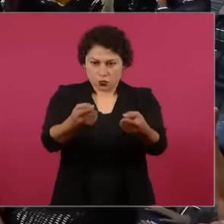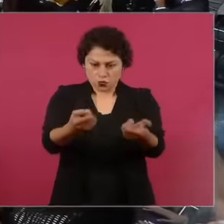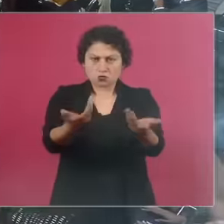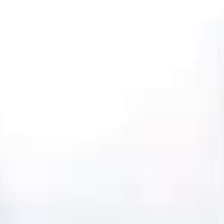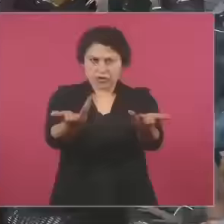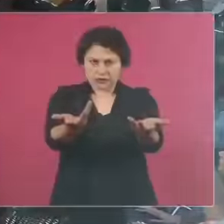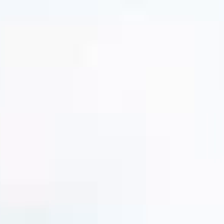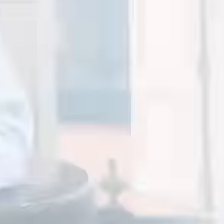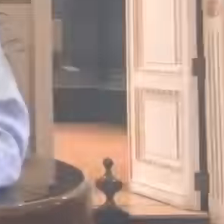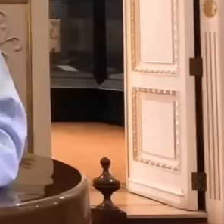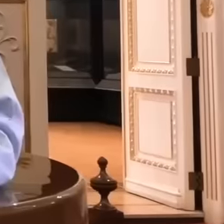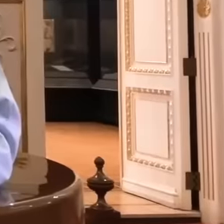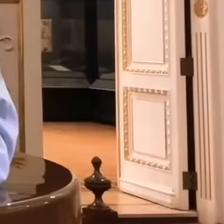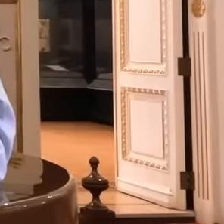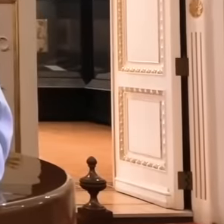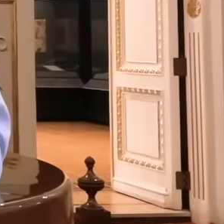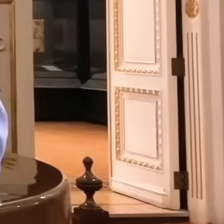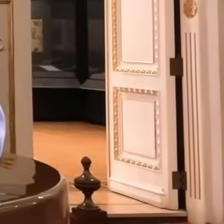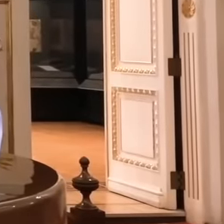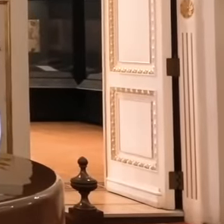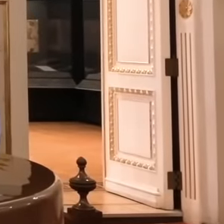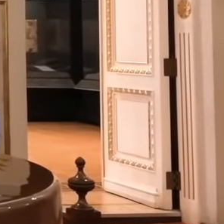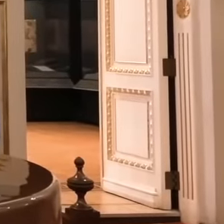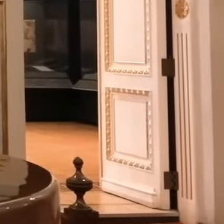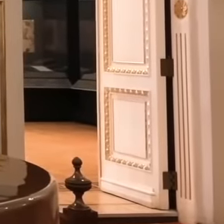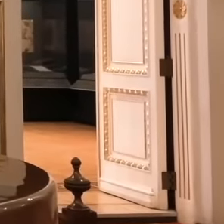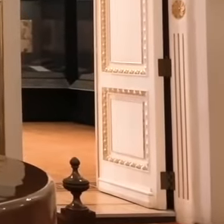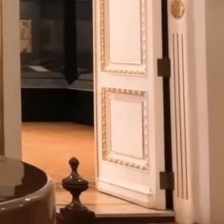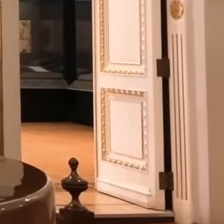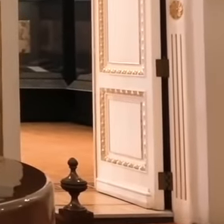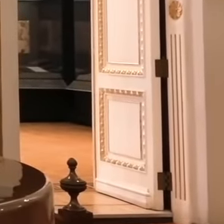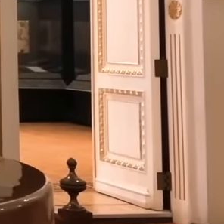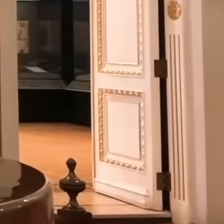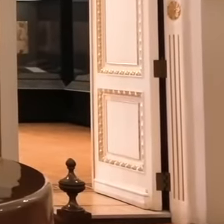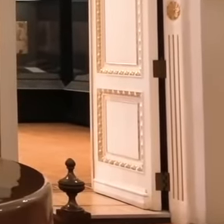President López Obrador says thanks to the blessed